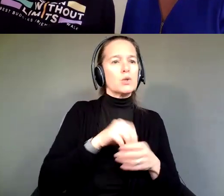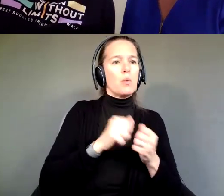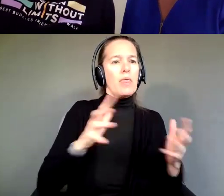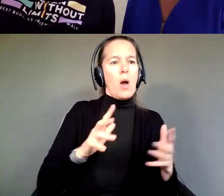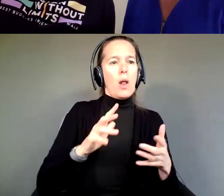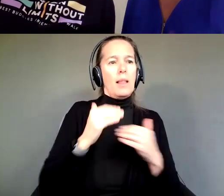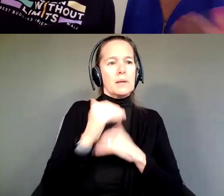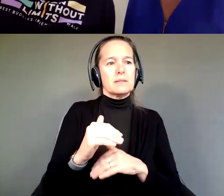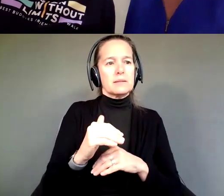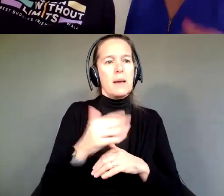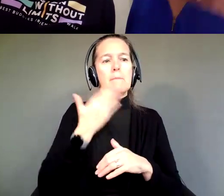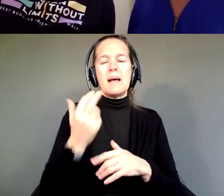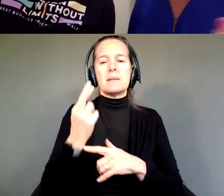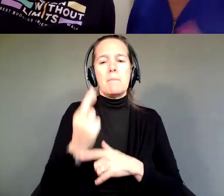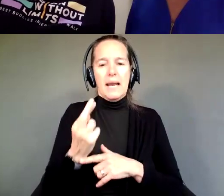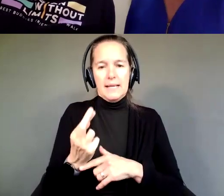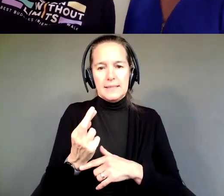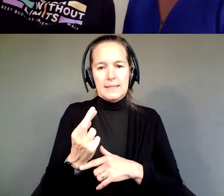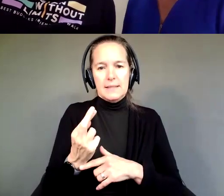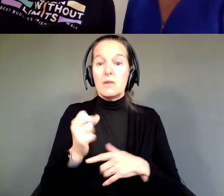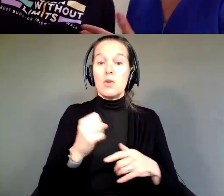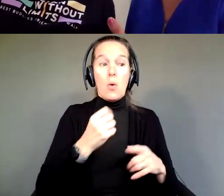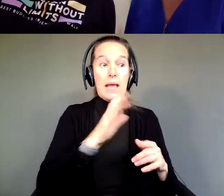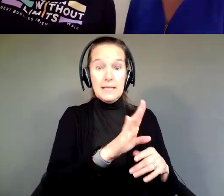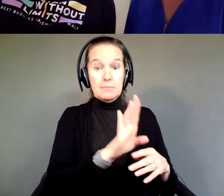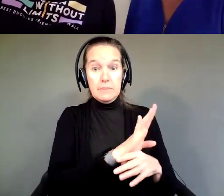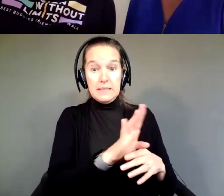And since the business has started to come online, I mentioned to him earlier today,